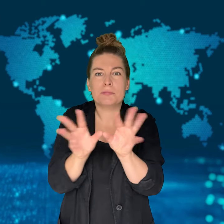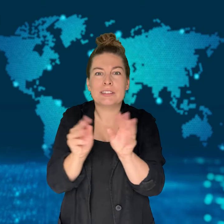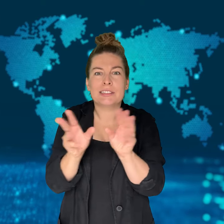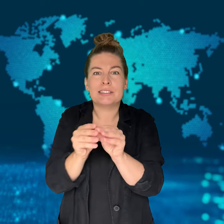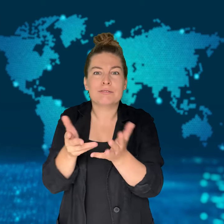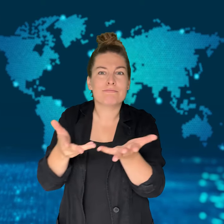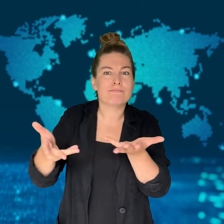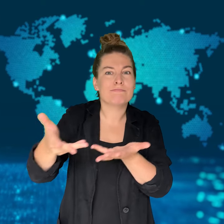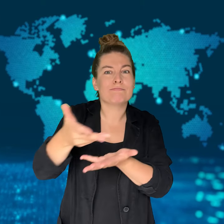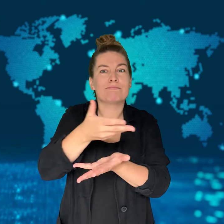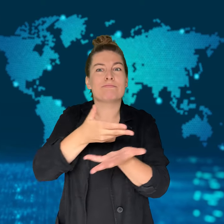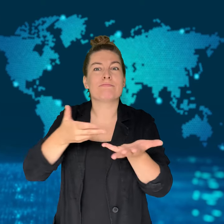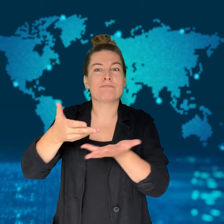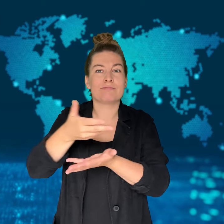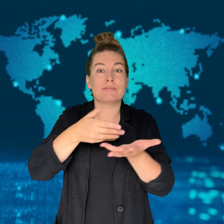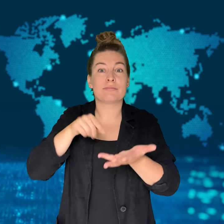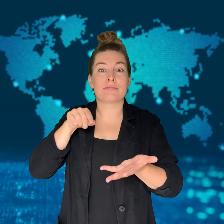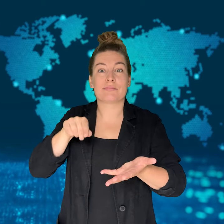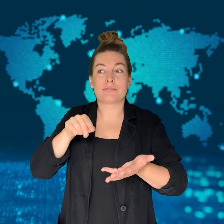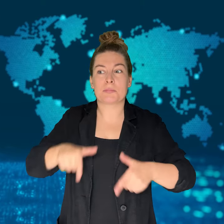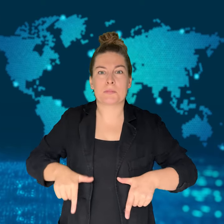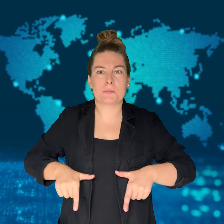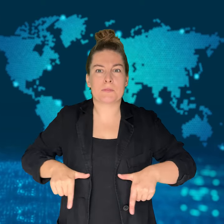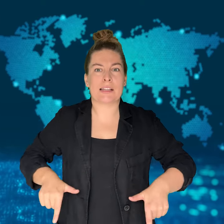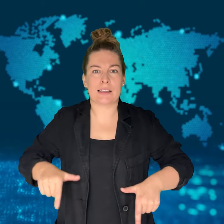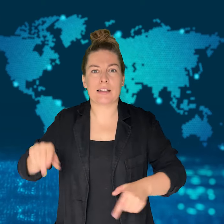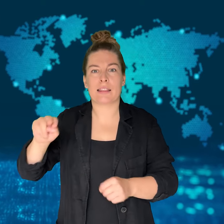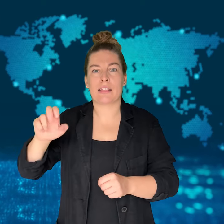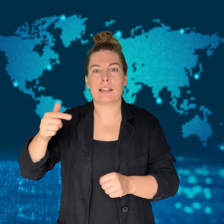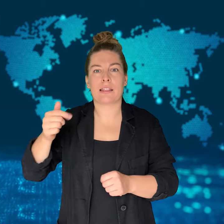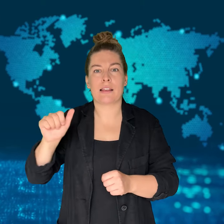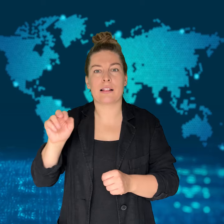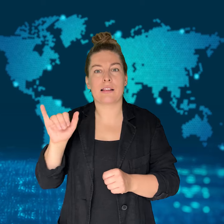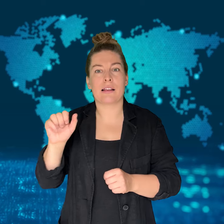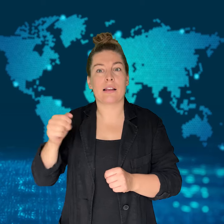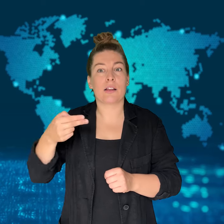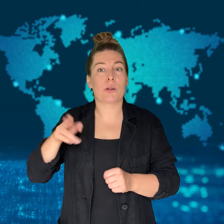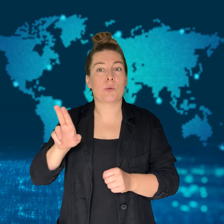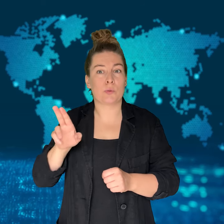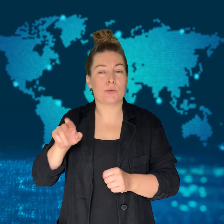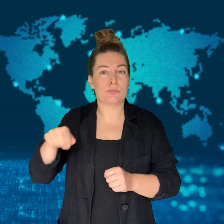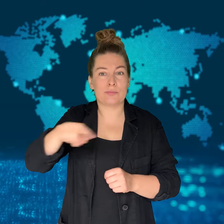Hamas' last proposal came on July 2nd but was dismissed by Israel.